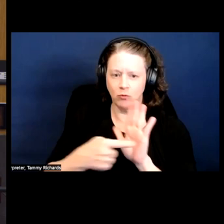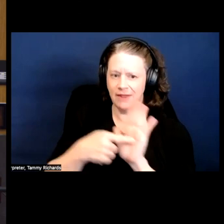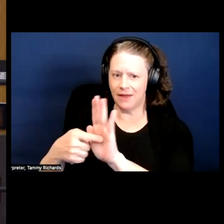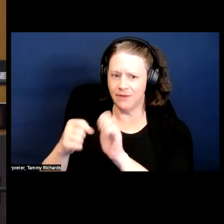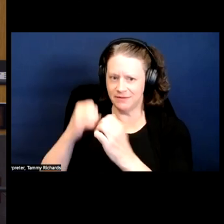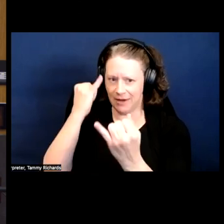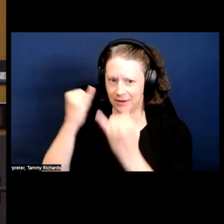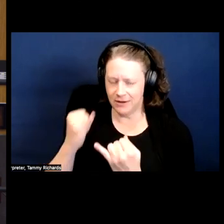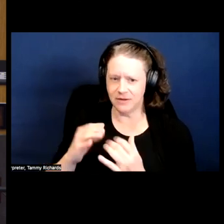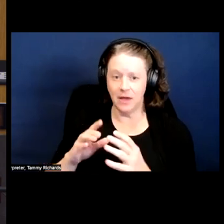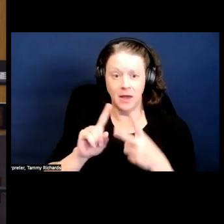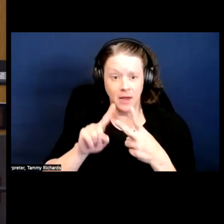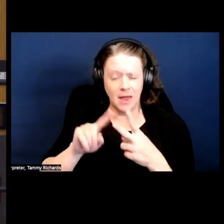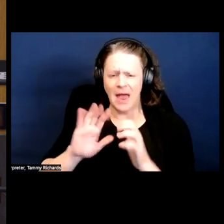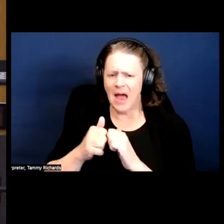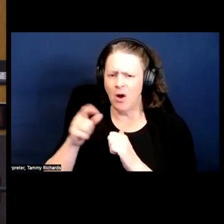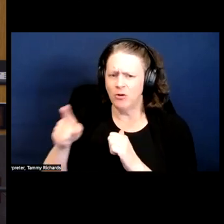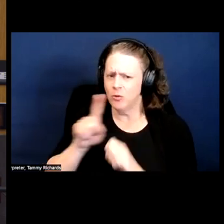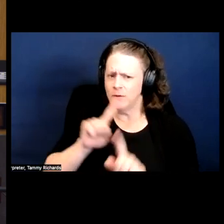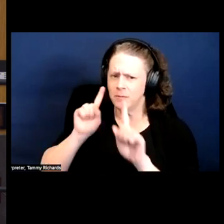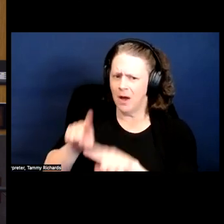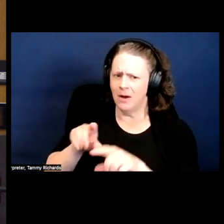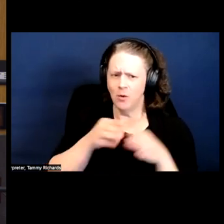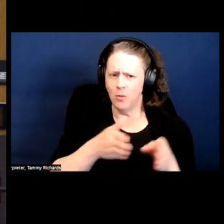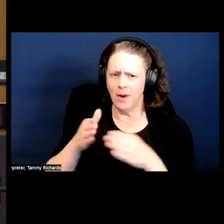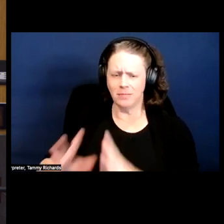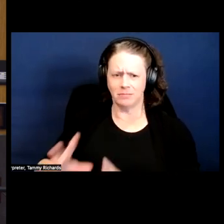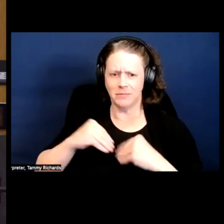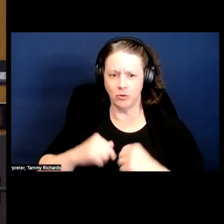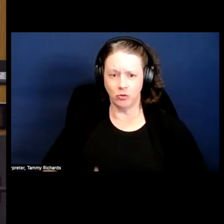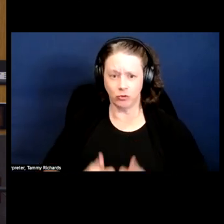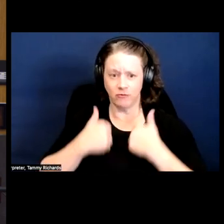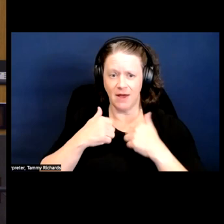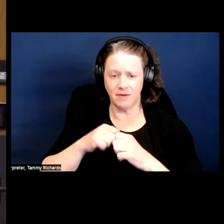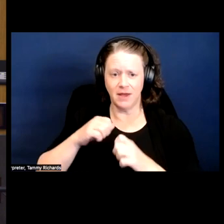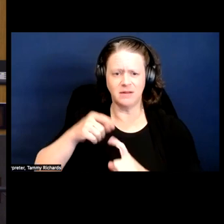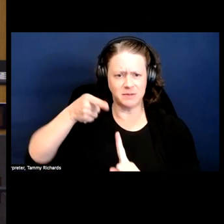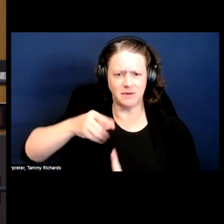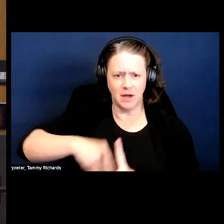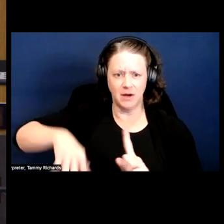And how is it acceptable in certain context i.e. a trans lawyer when you're masking for